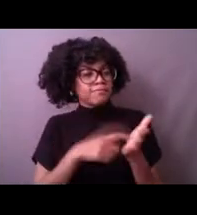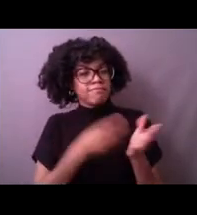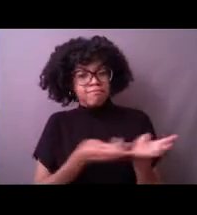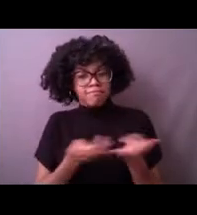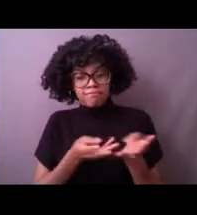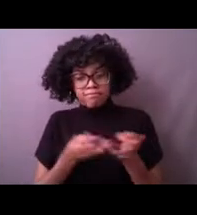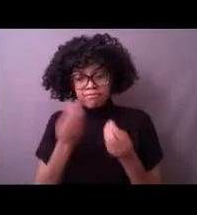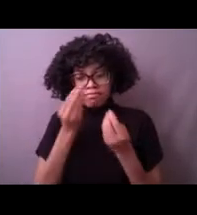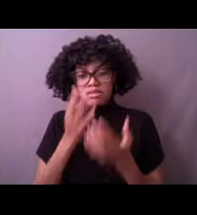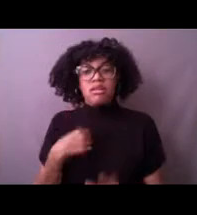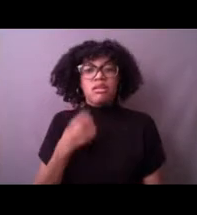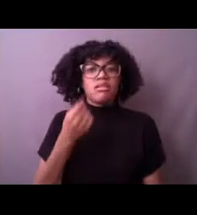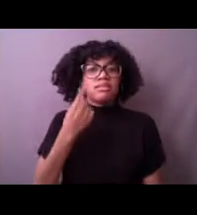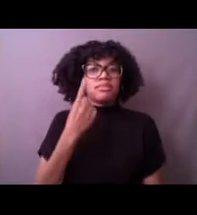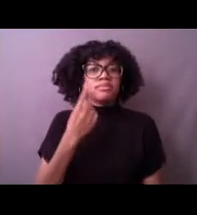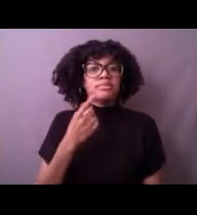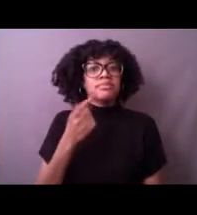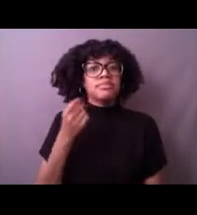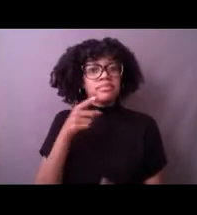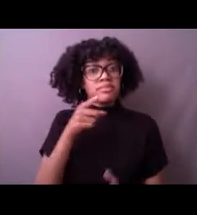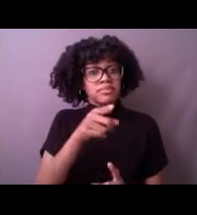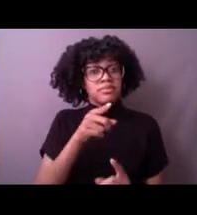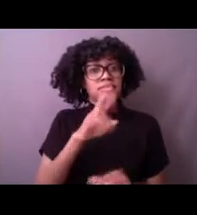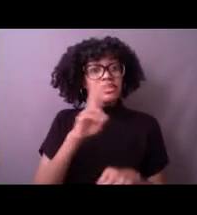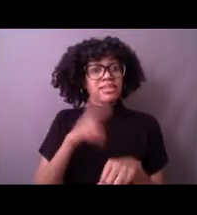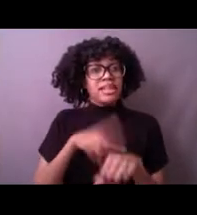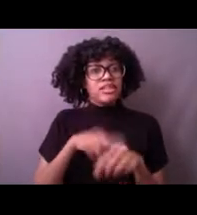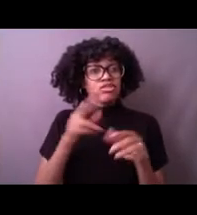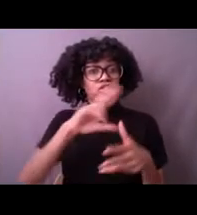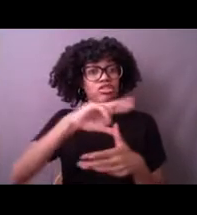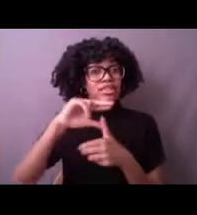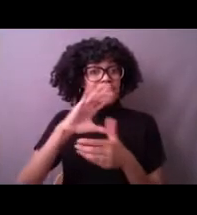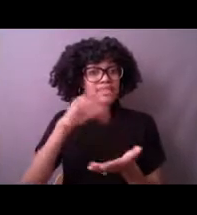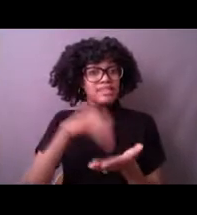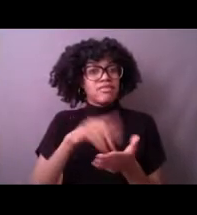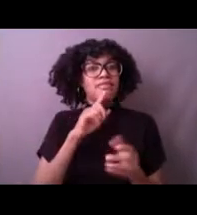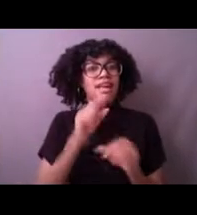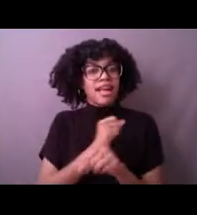tweeted out pictures and graphs from 41004